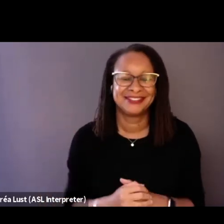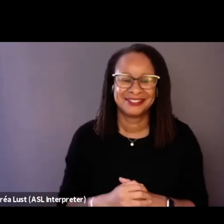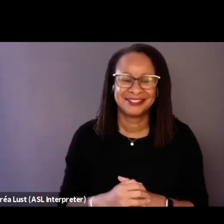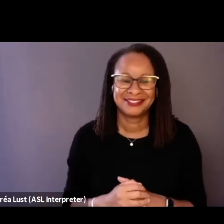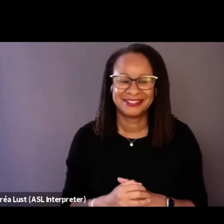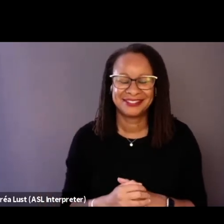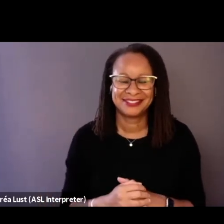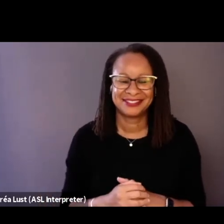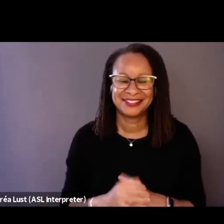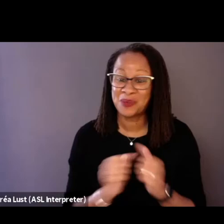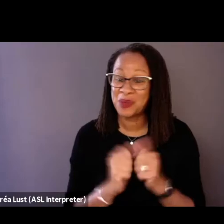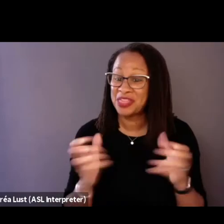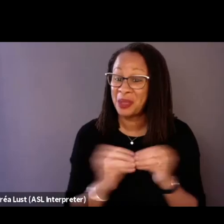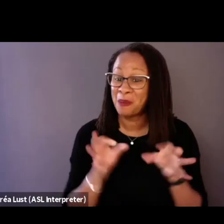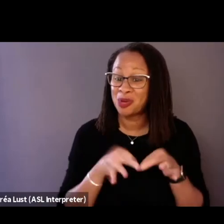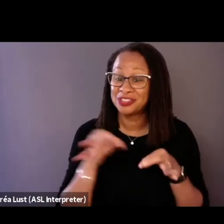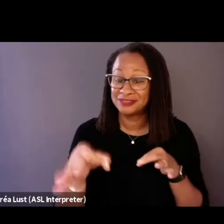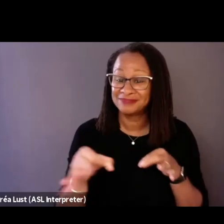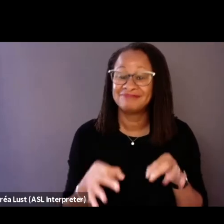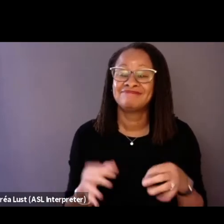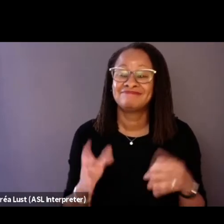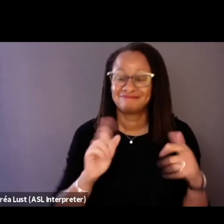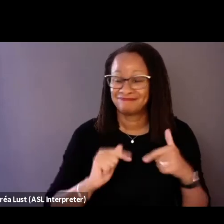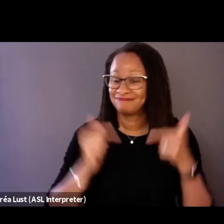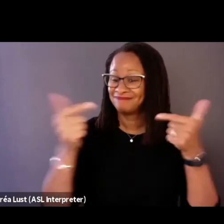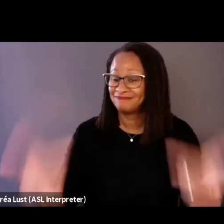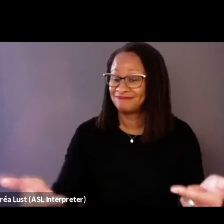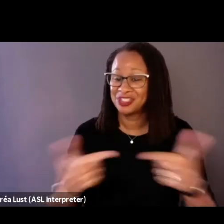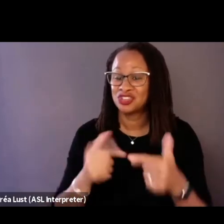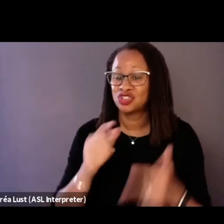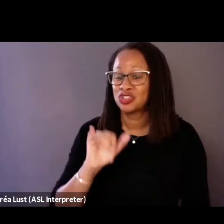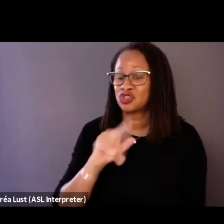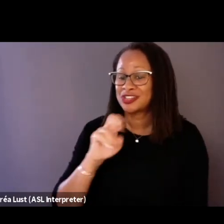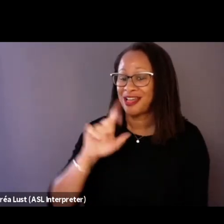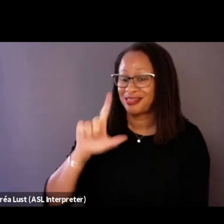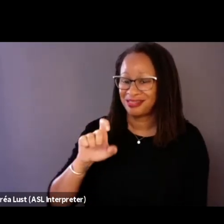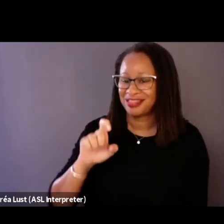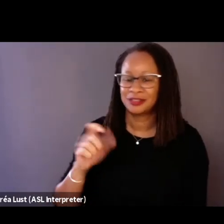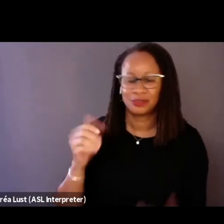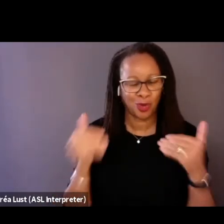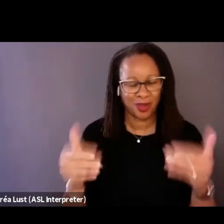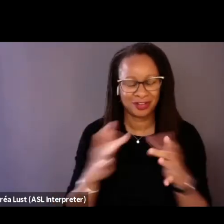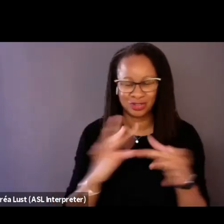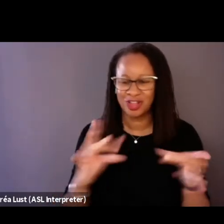And without any further ado, I'm gonna hand things over to Jenelle to get the conversation started.